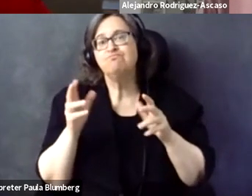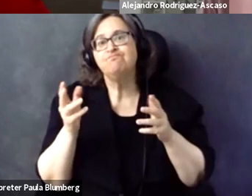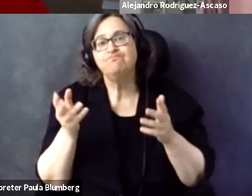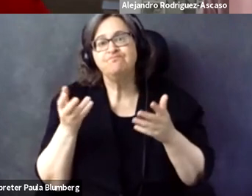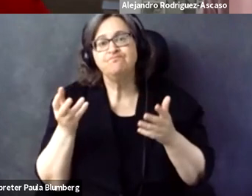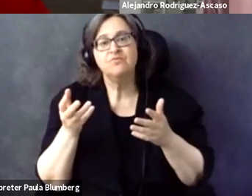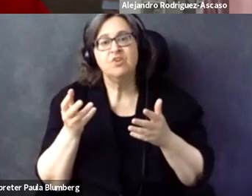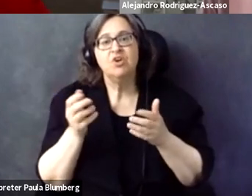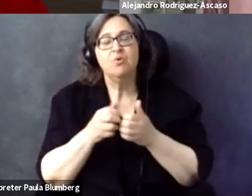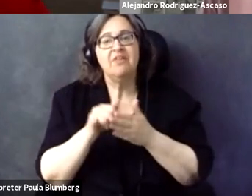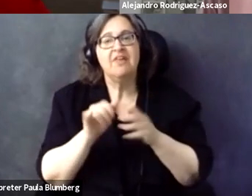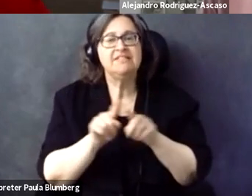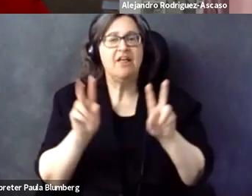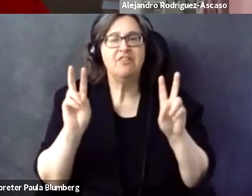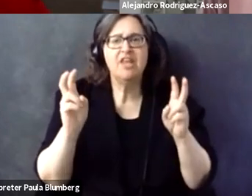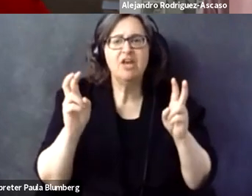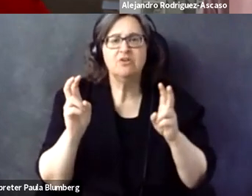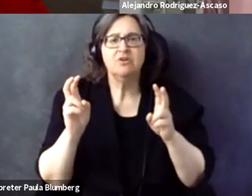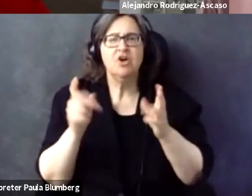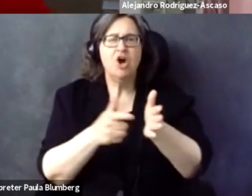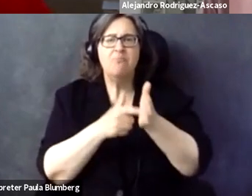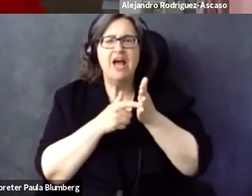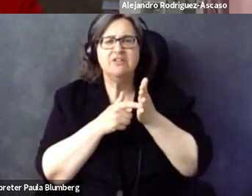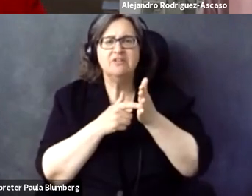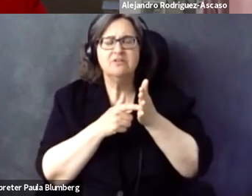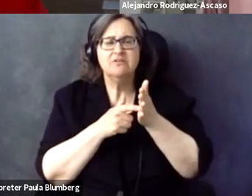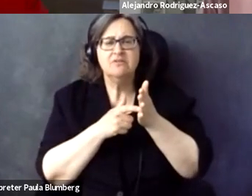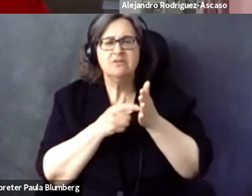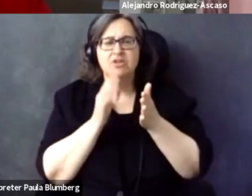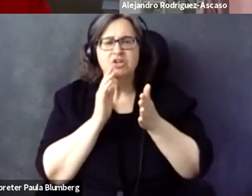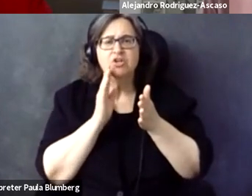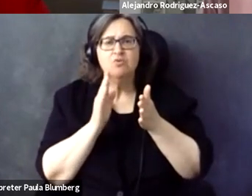know that by investing